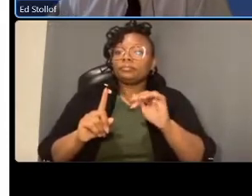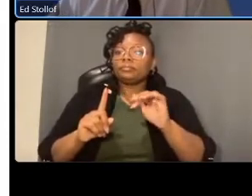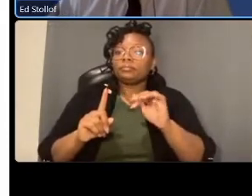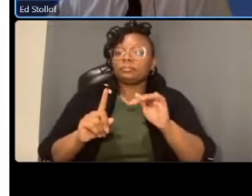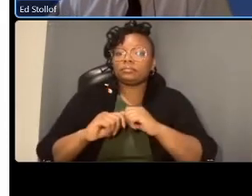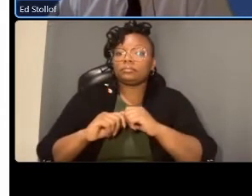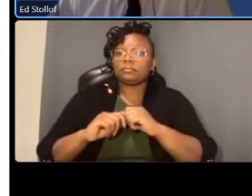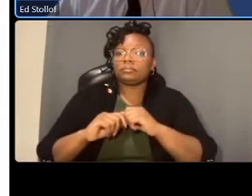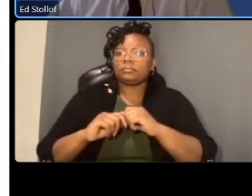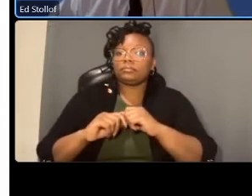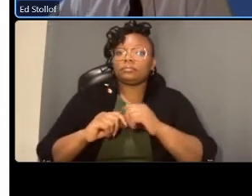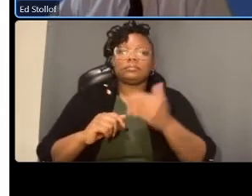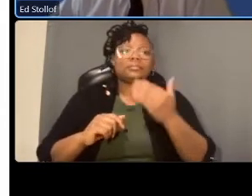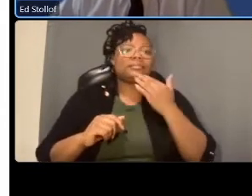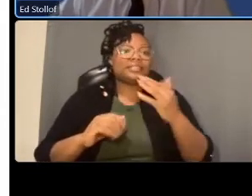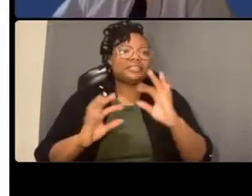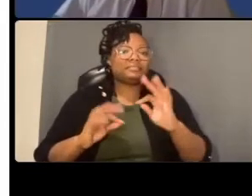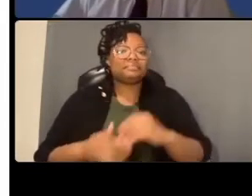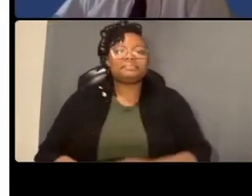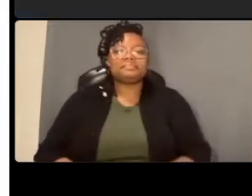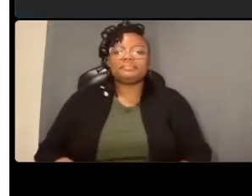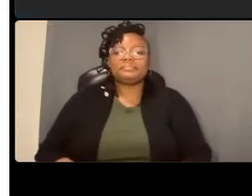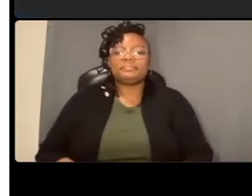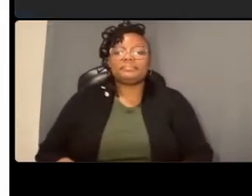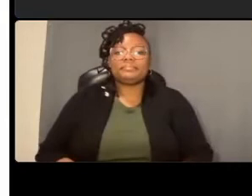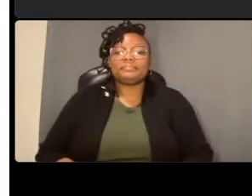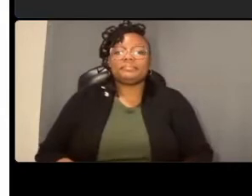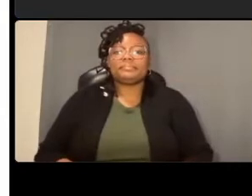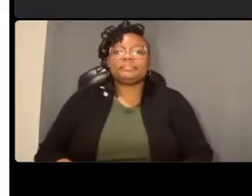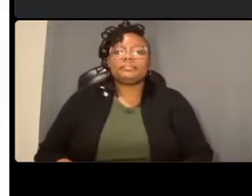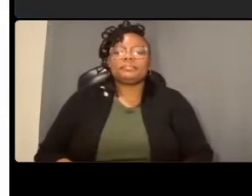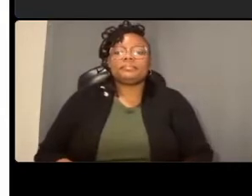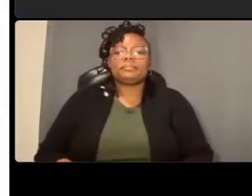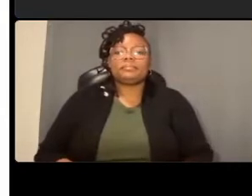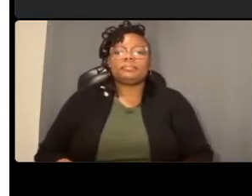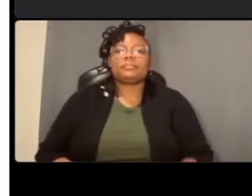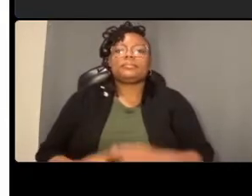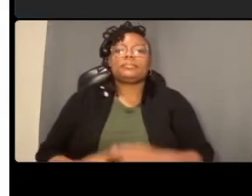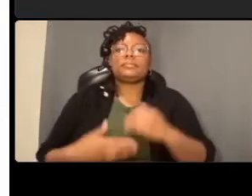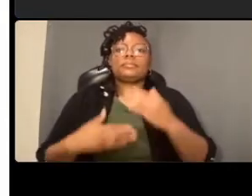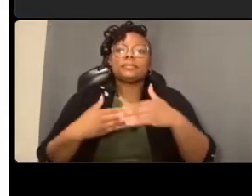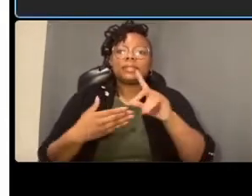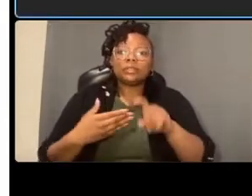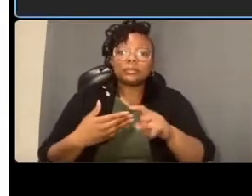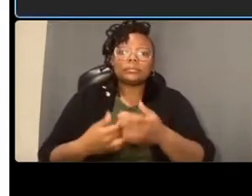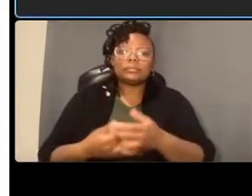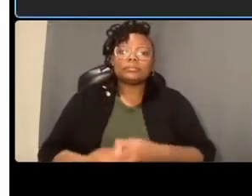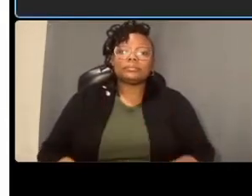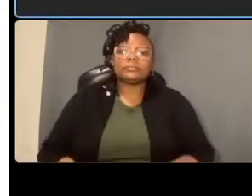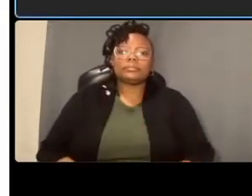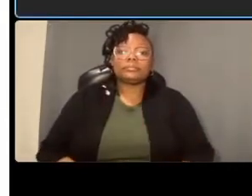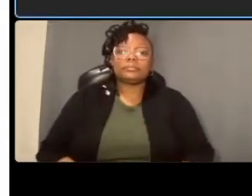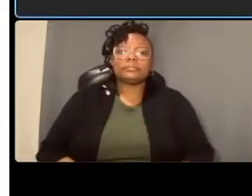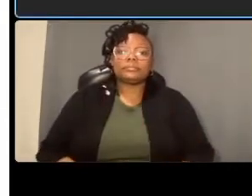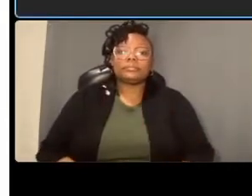next question with the rush hour flow going from four to two lanes it seems like there